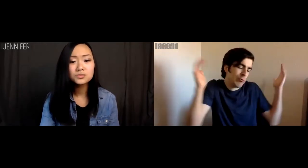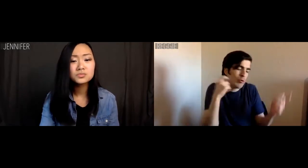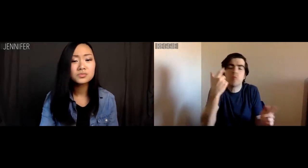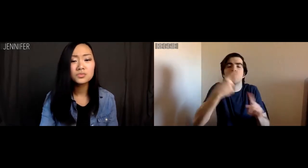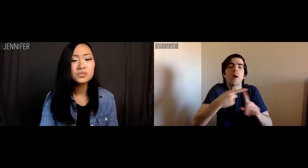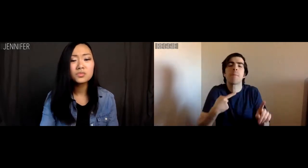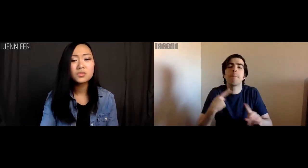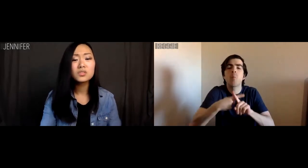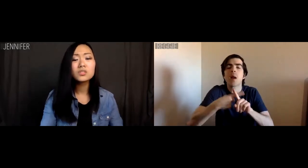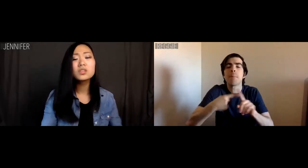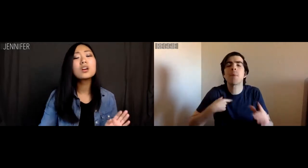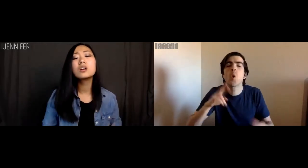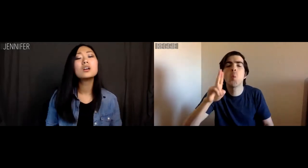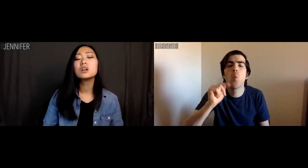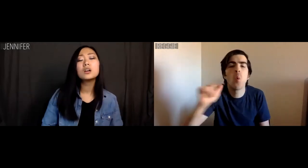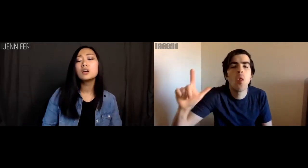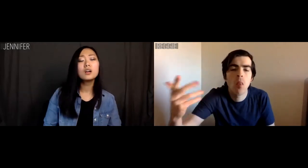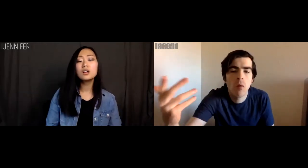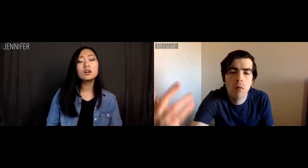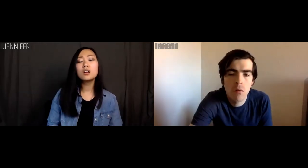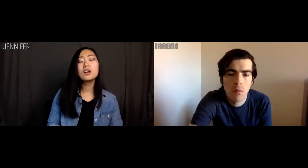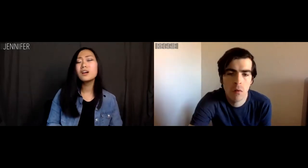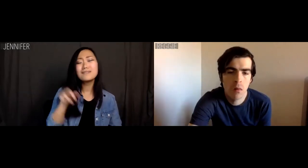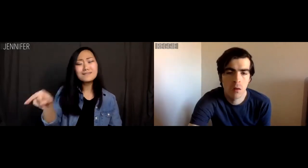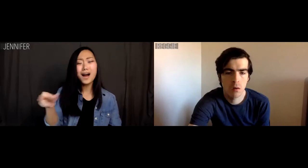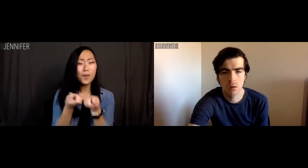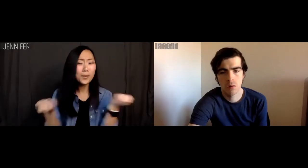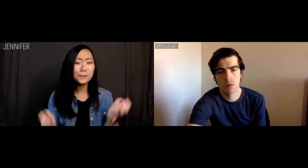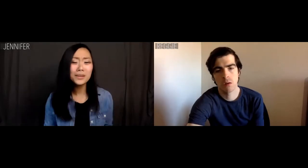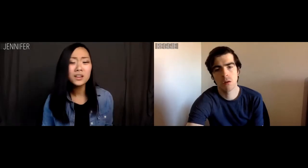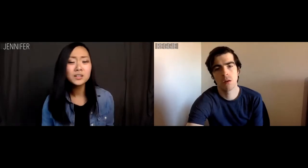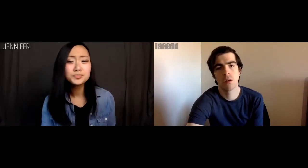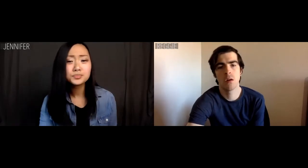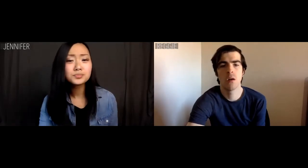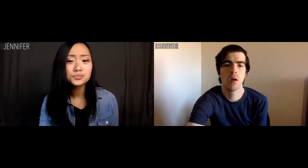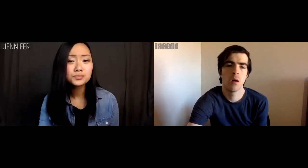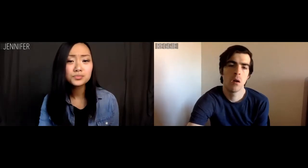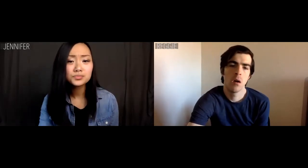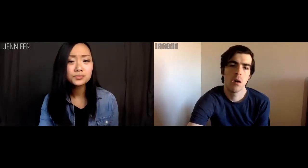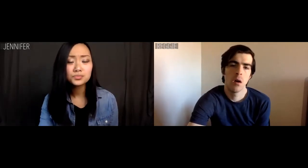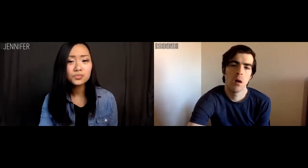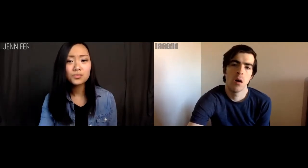Just rent me the U-Haul. Jennifer: No, fuck the equipment.